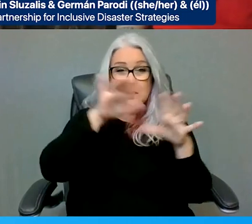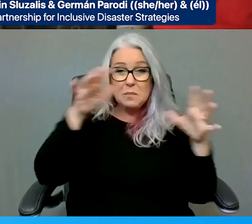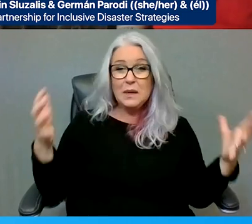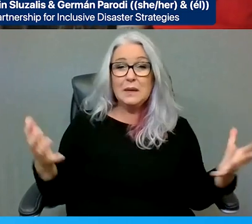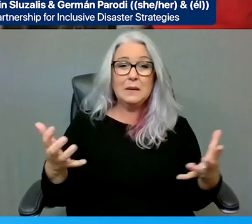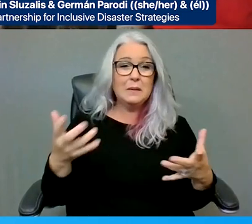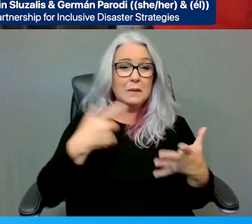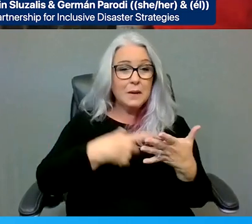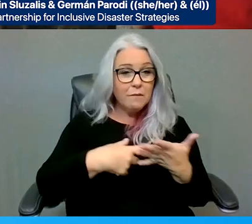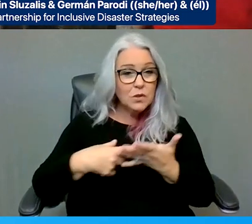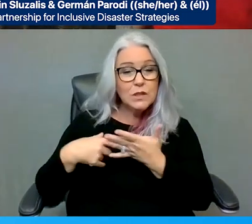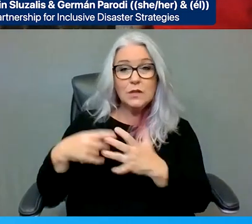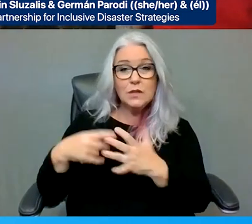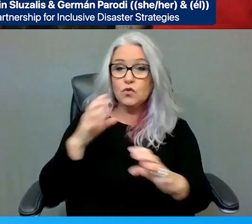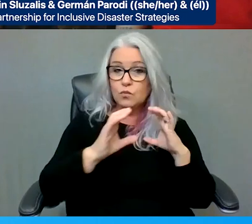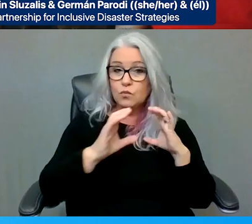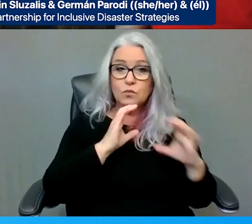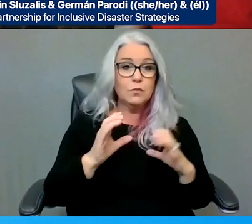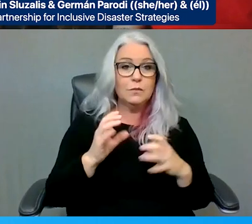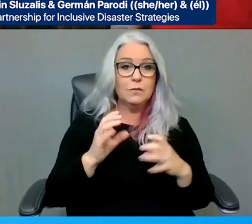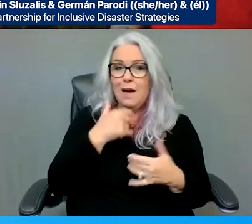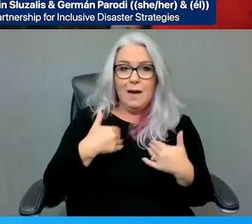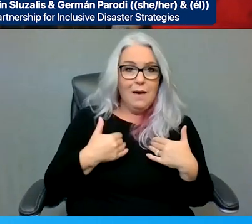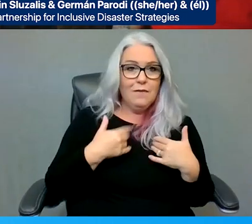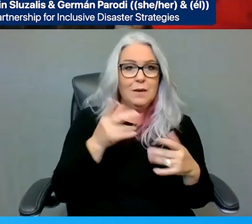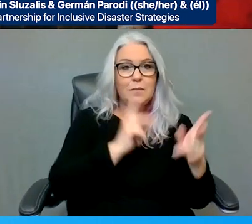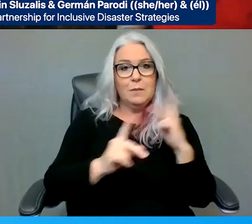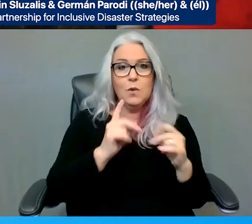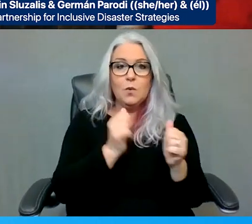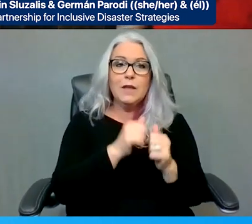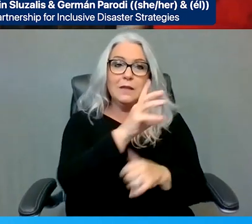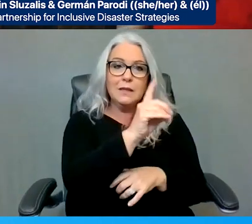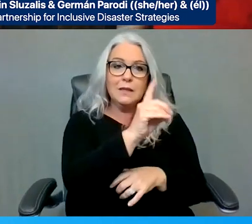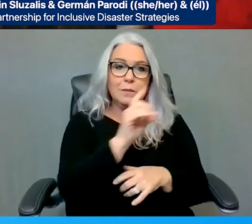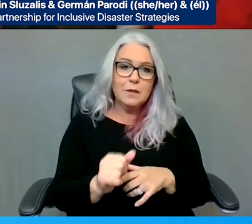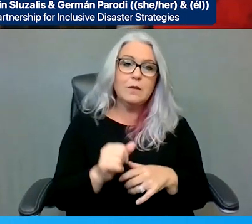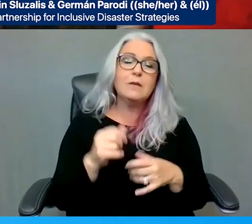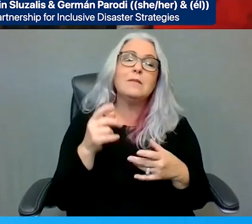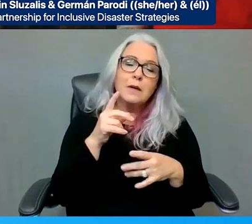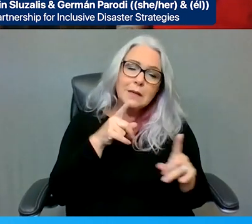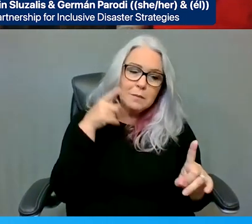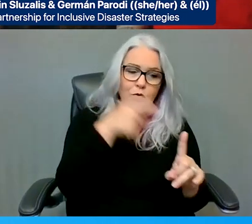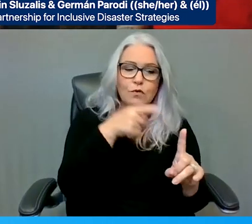people with disabilities; and that's emergency management and response. So I joined, as